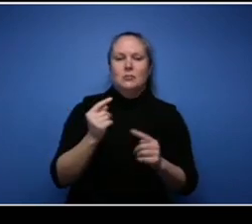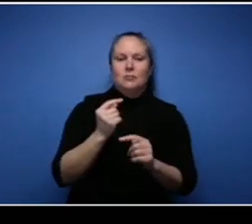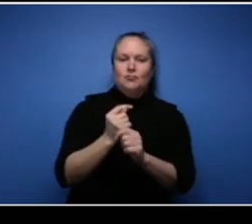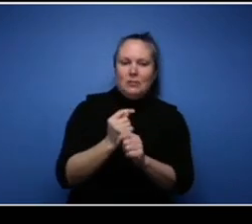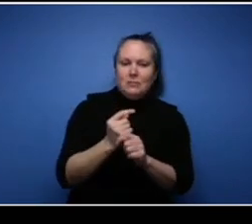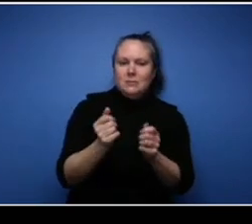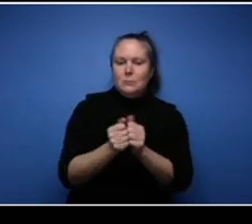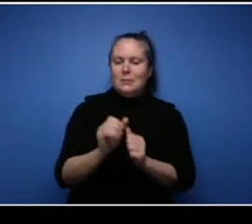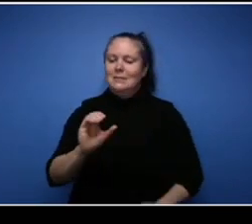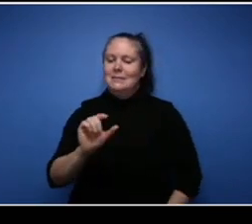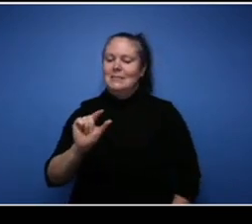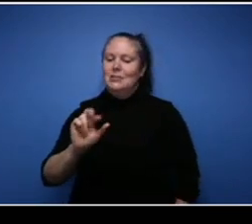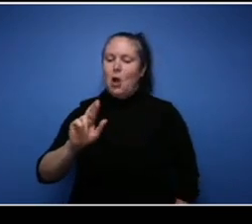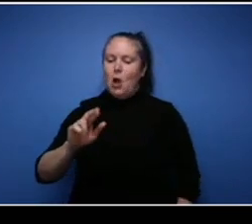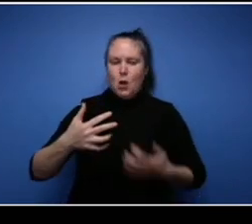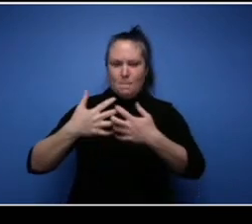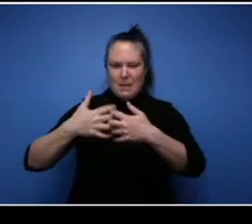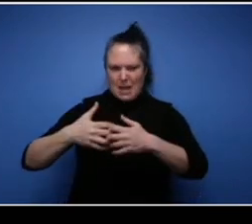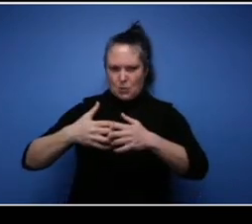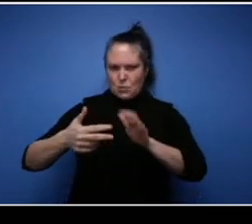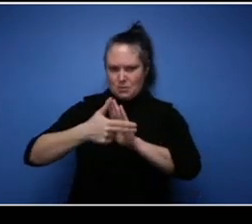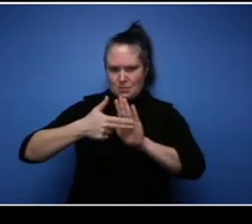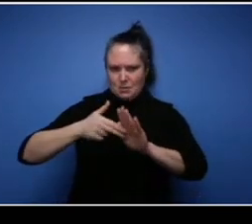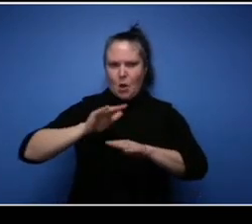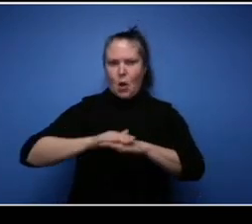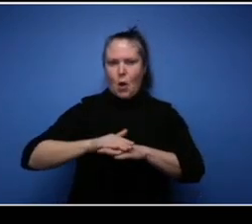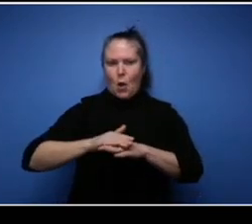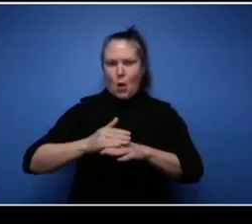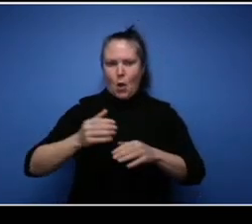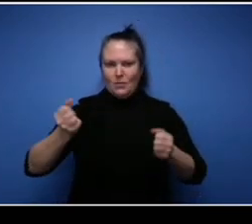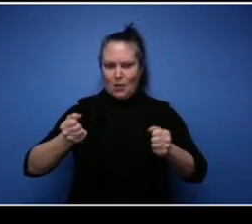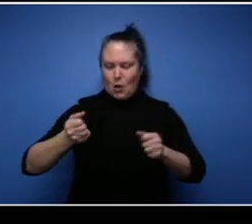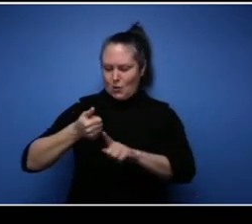get a lot I get a lot of people can say geez I see I just seen a Carvery's vehicle been